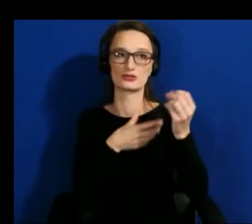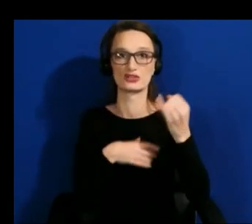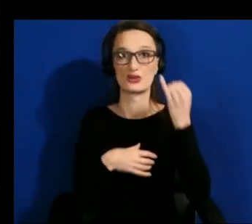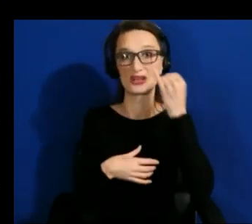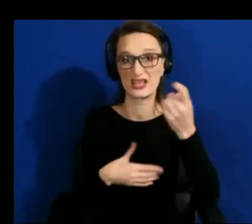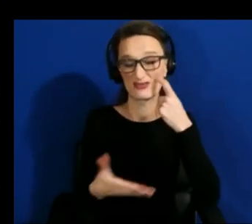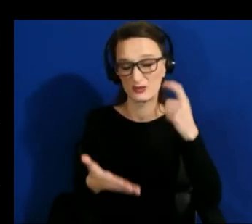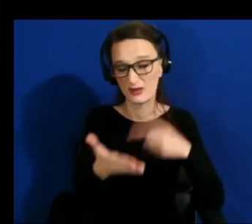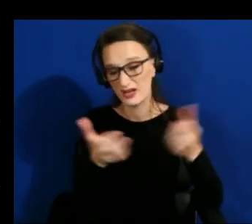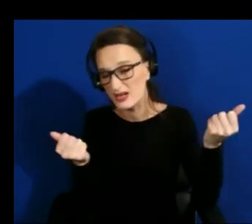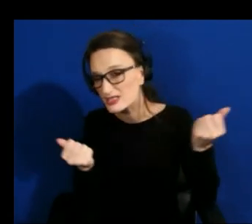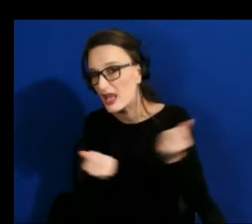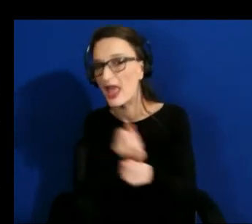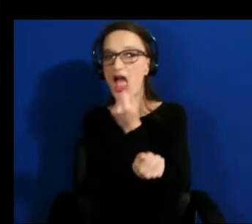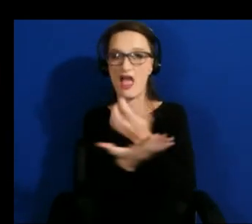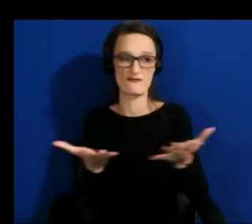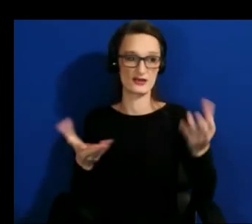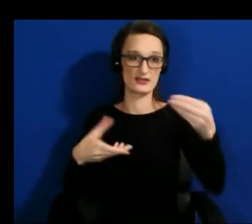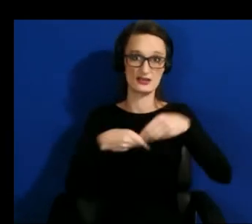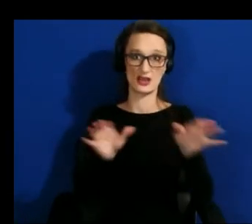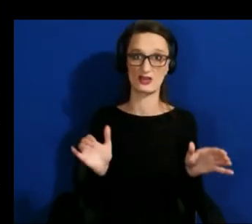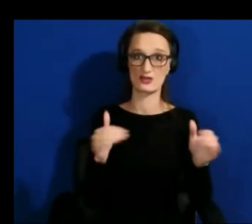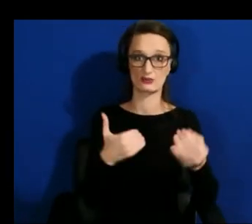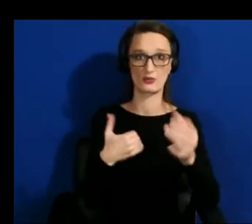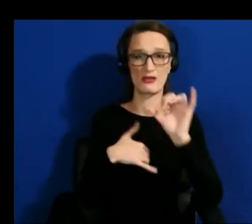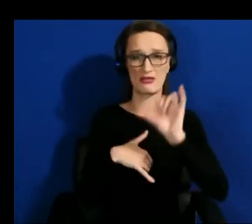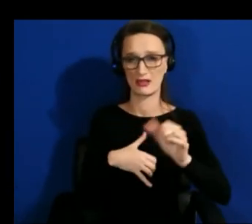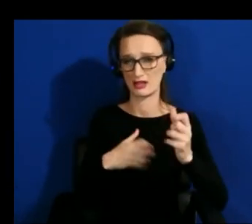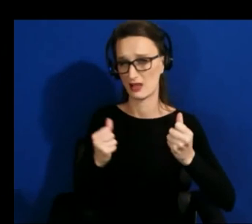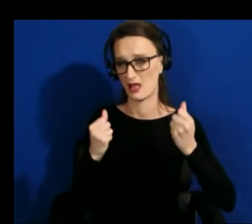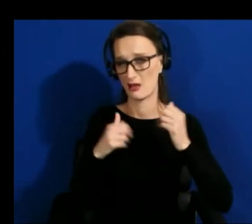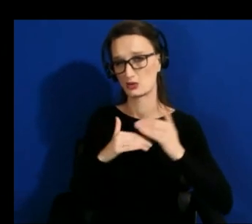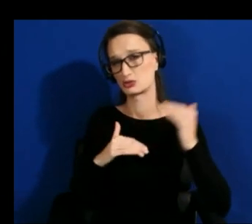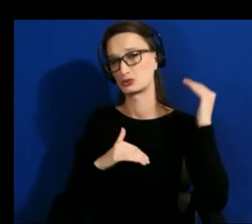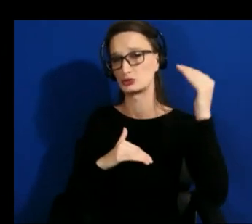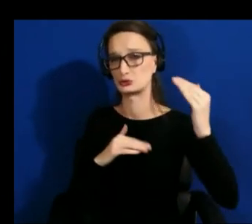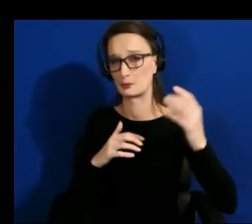right now that would be way too many objects to describe to you personally so i think a really